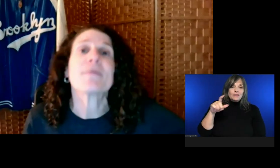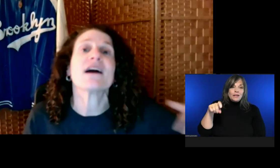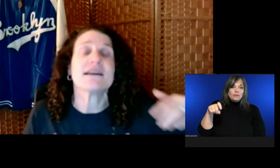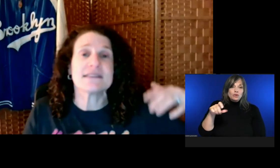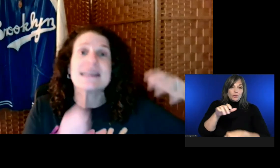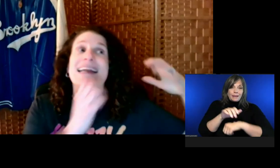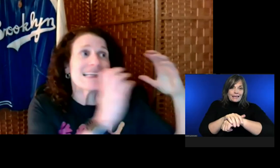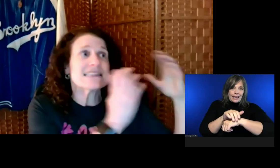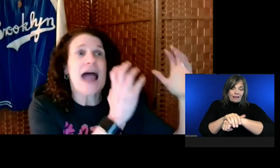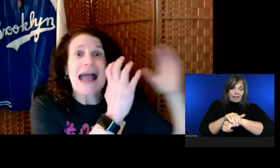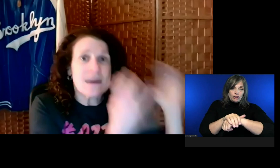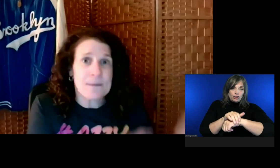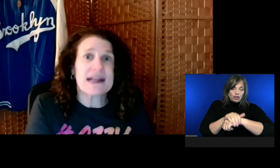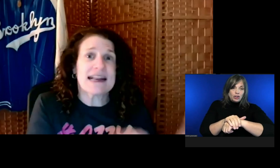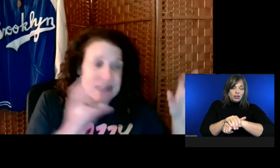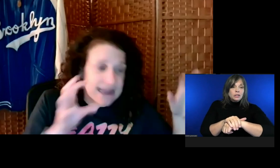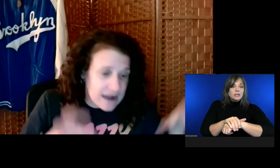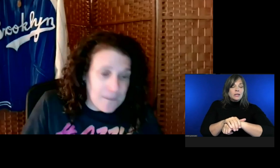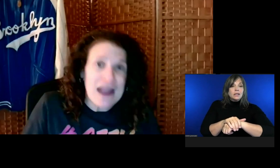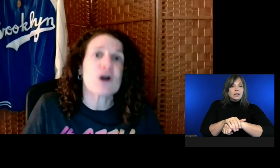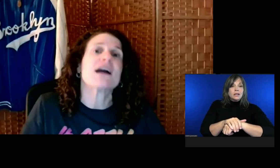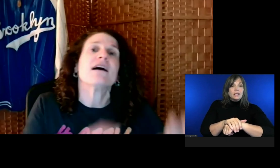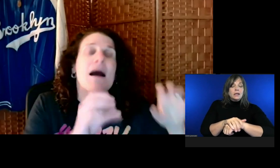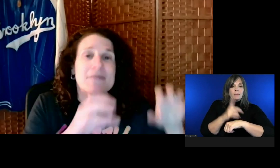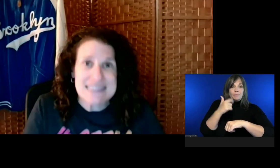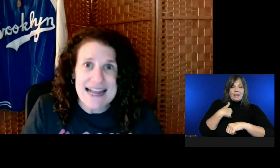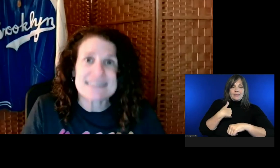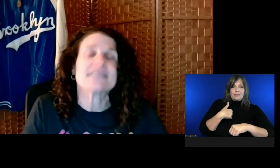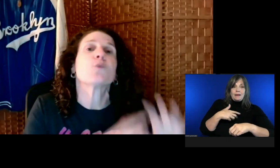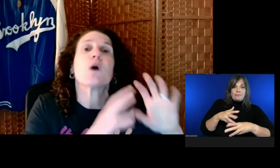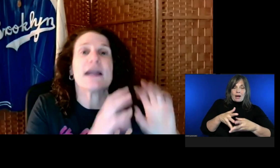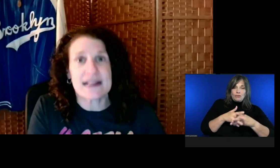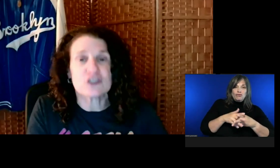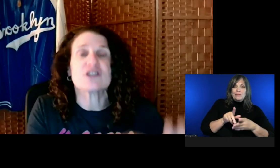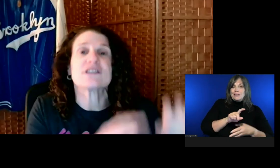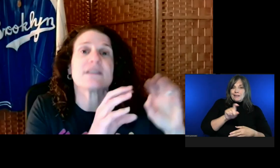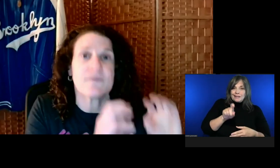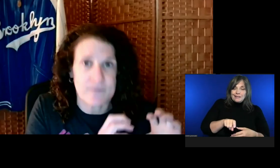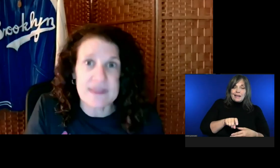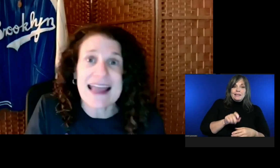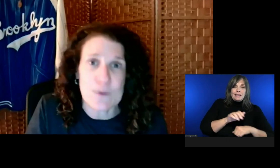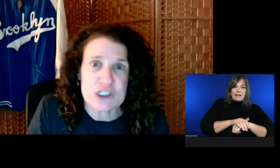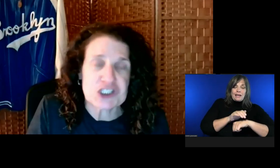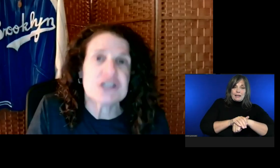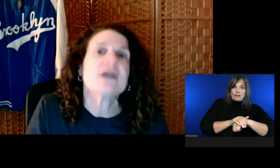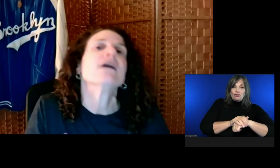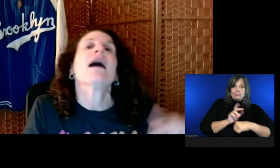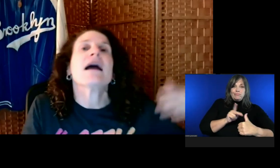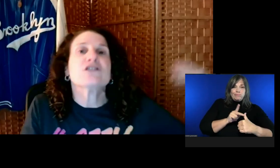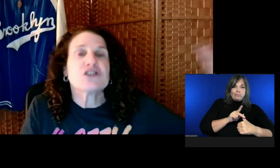Because I am in America. I'm in Texas. Where English is the language.